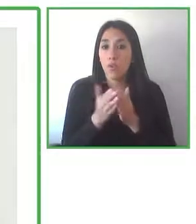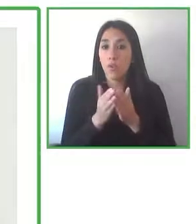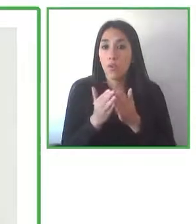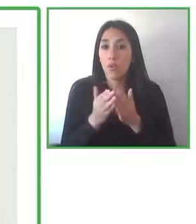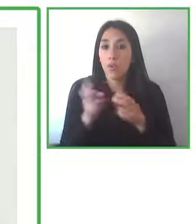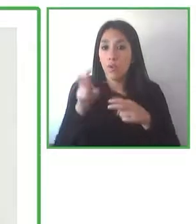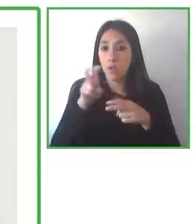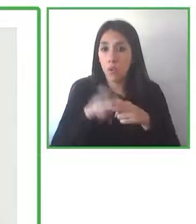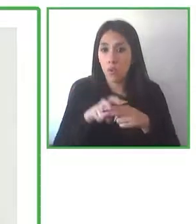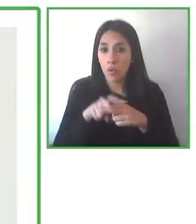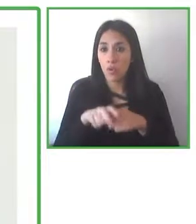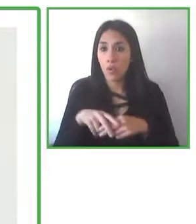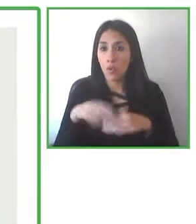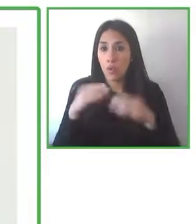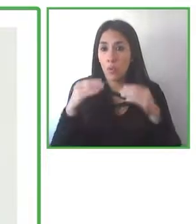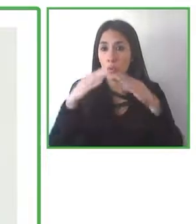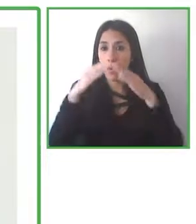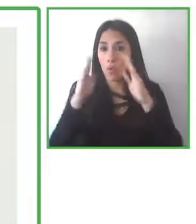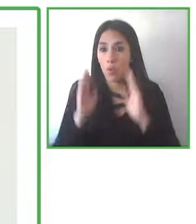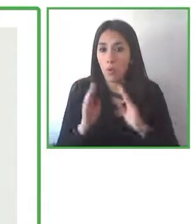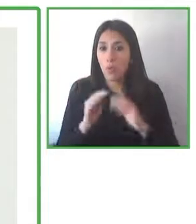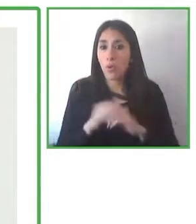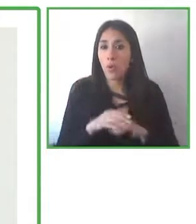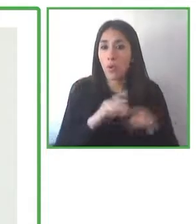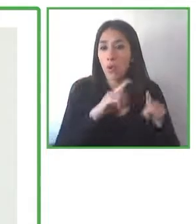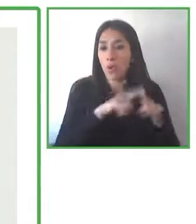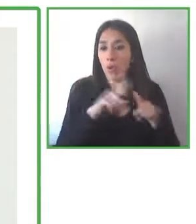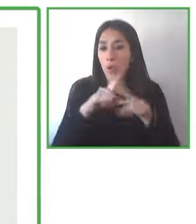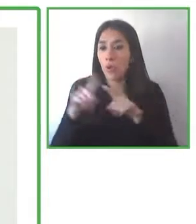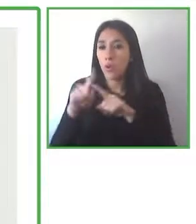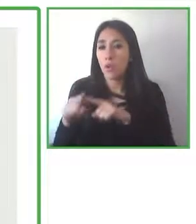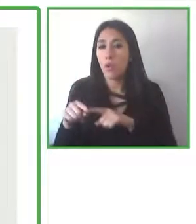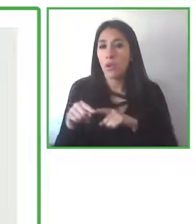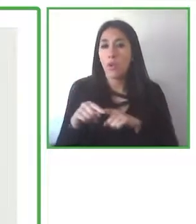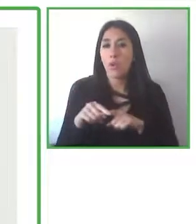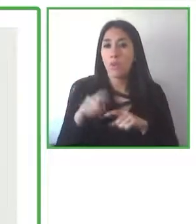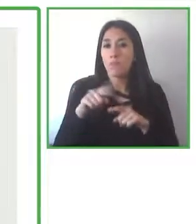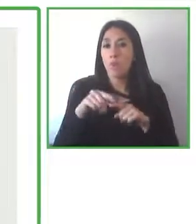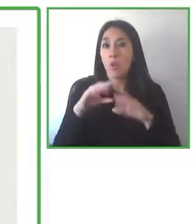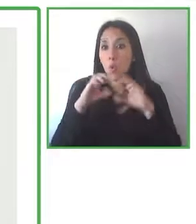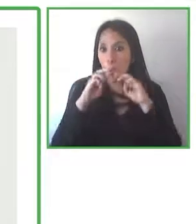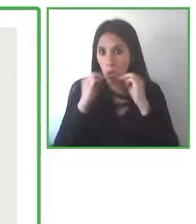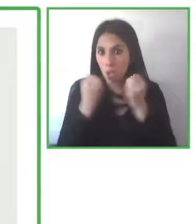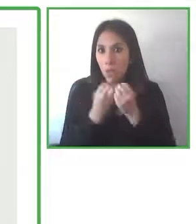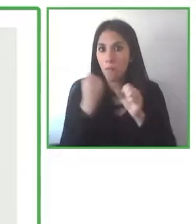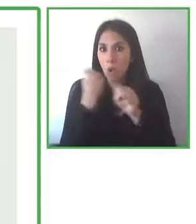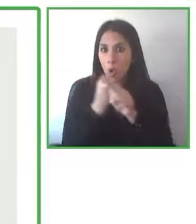The books are developed by groups of people with and without disabilities and with different levels